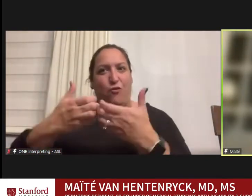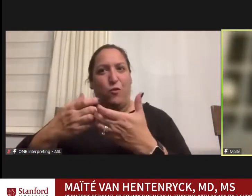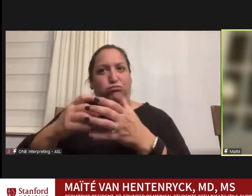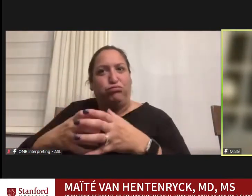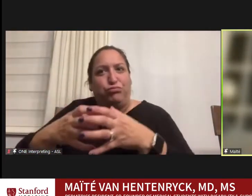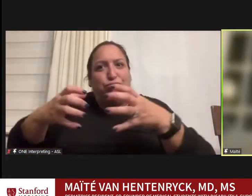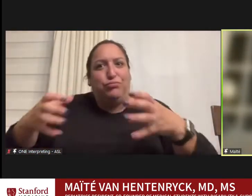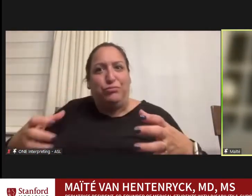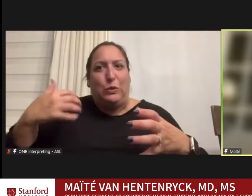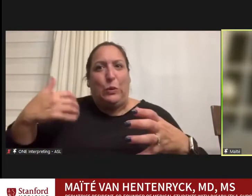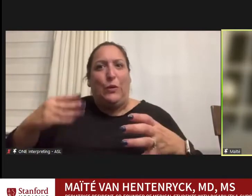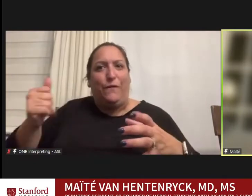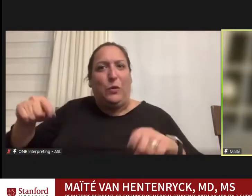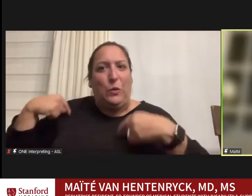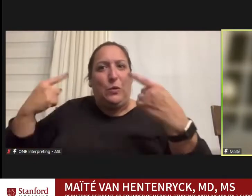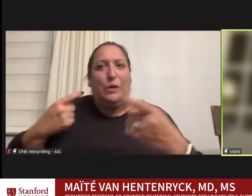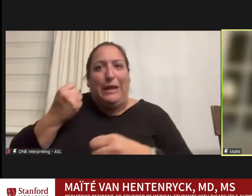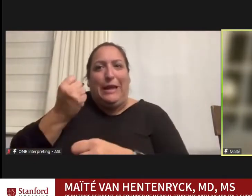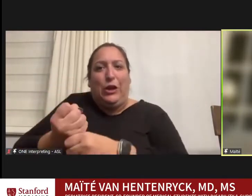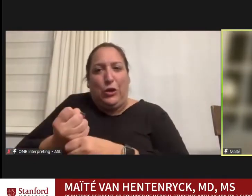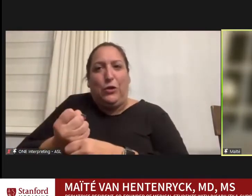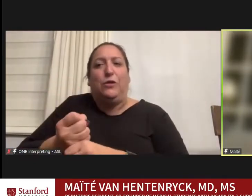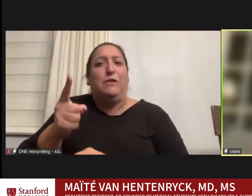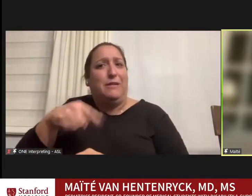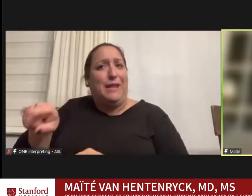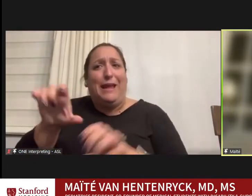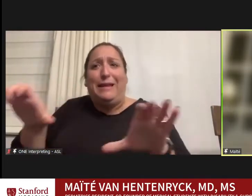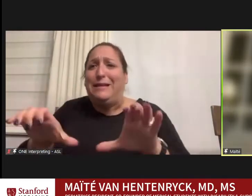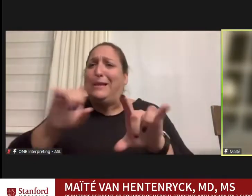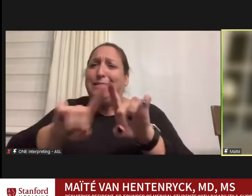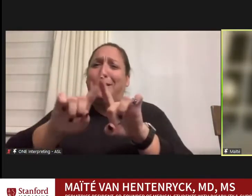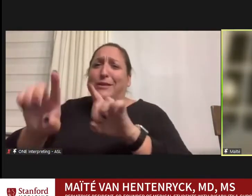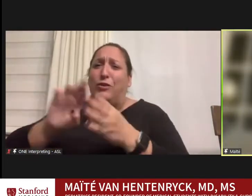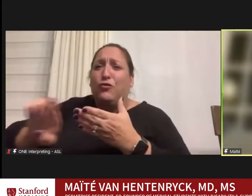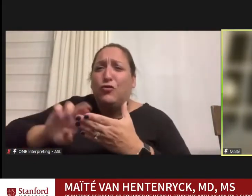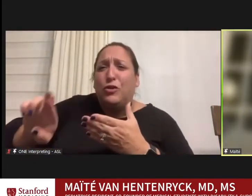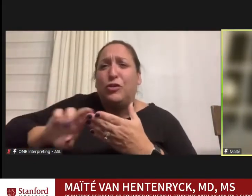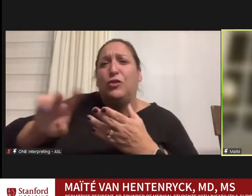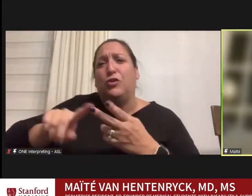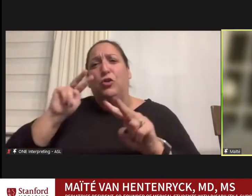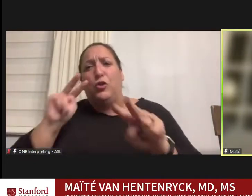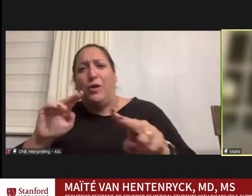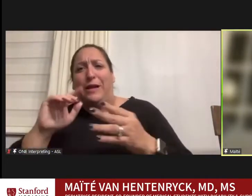years. They've done a bunch of research, looking at the needs of our community, it worked closely